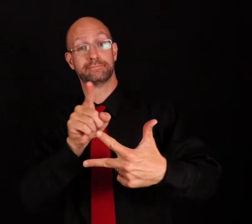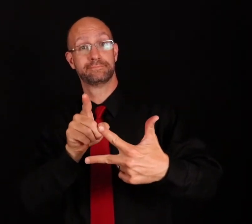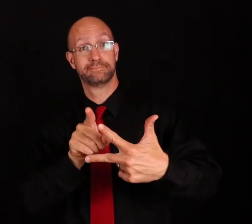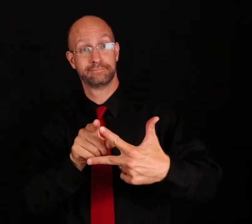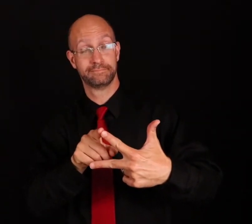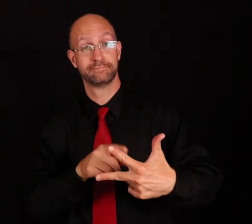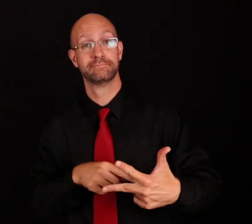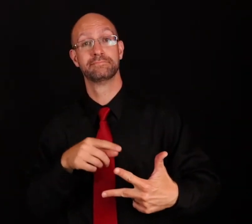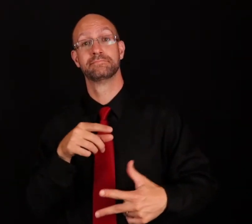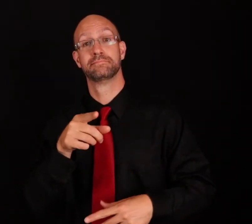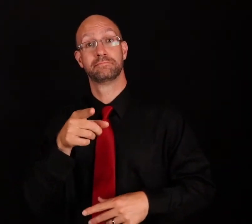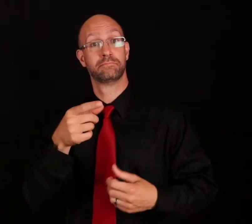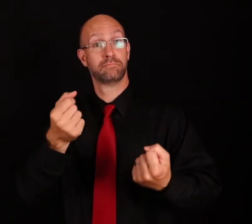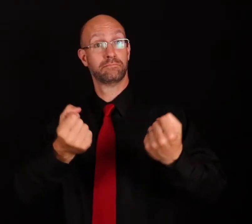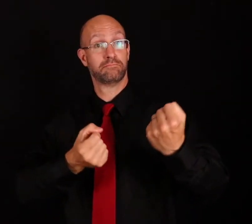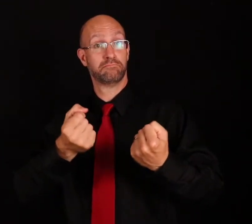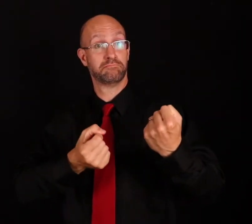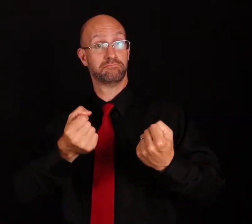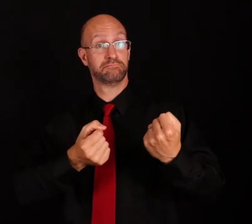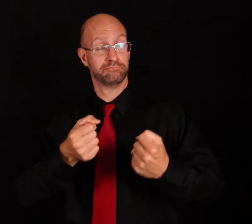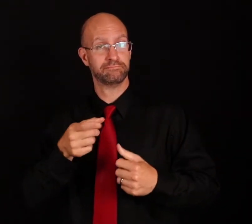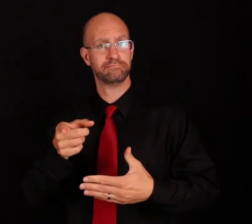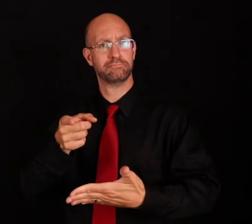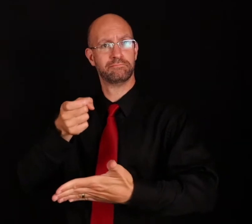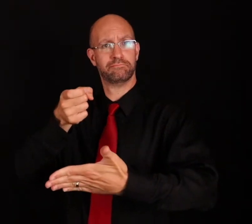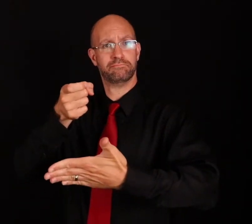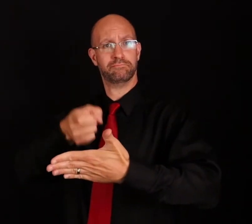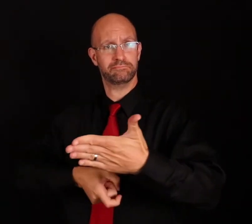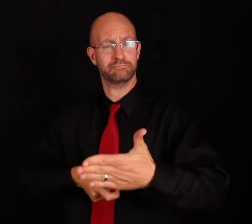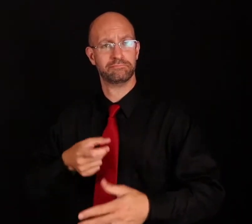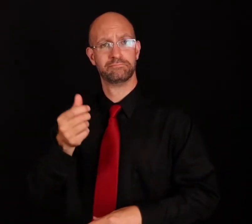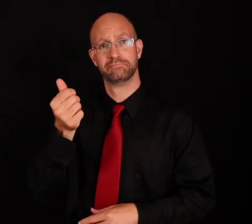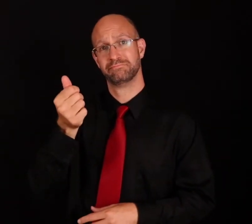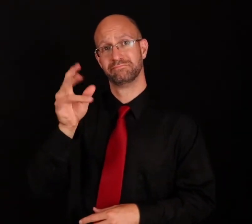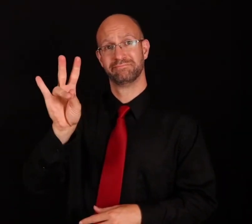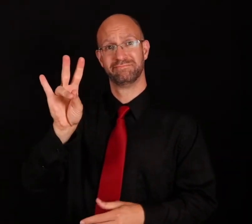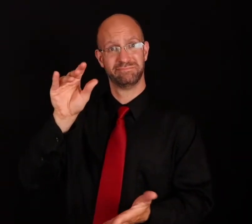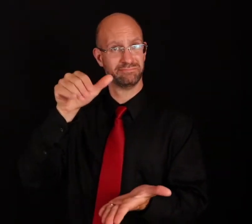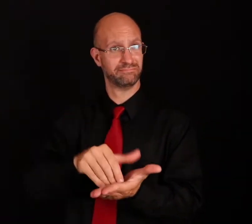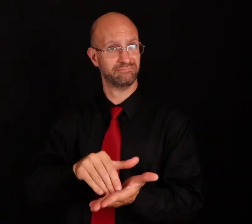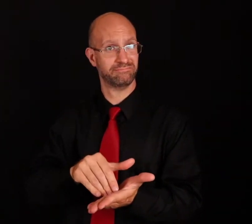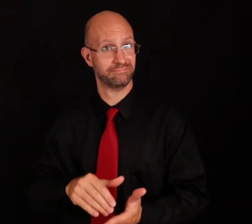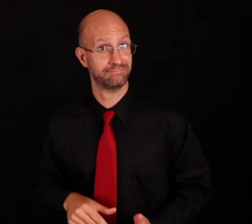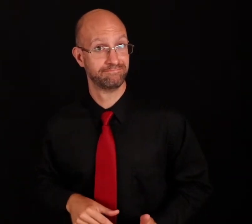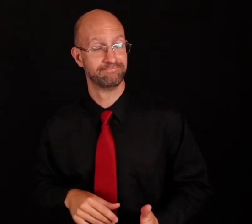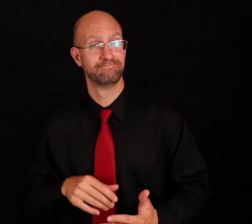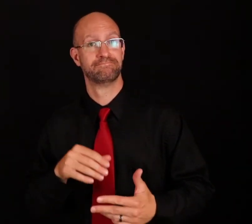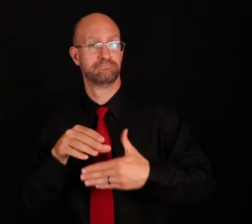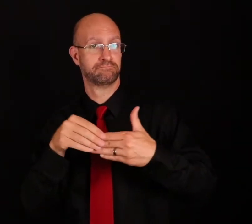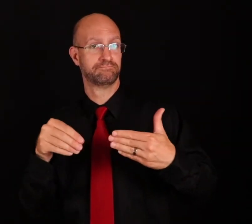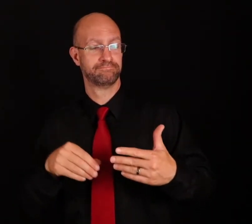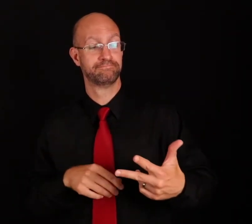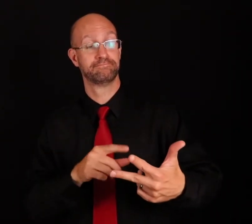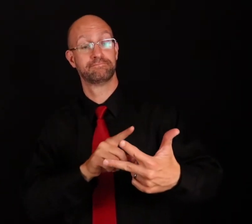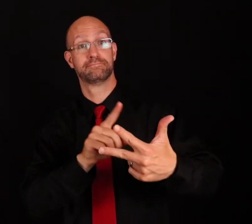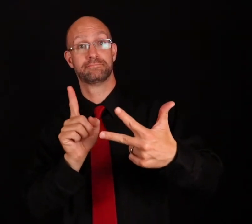2) CAR COST $17,000.